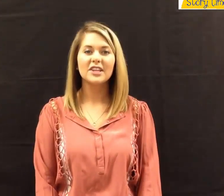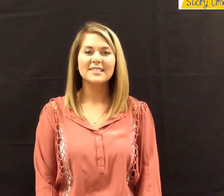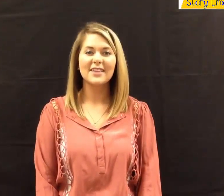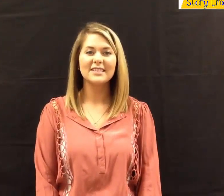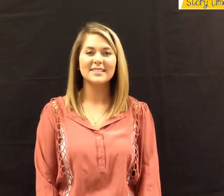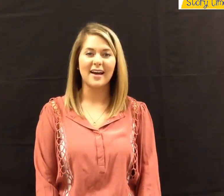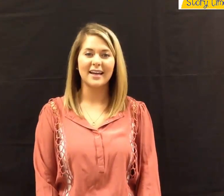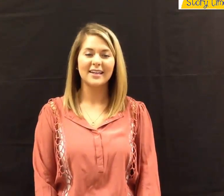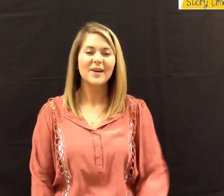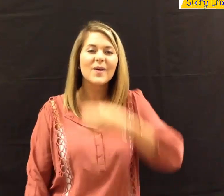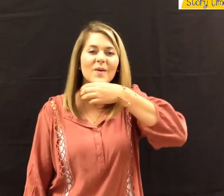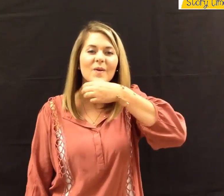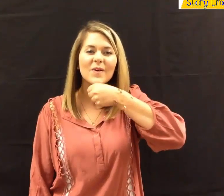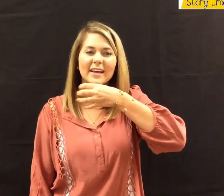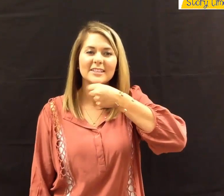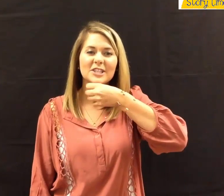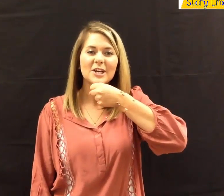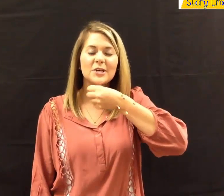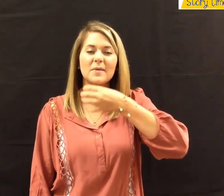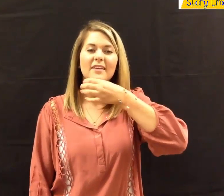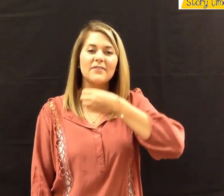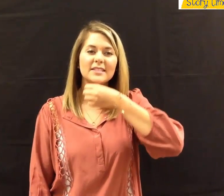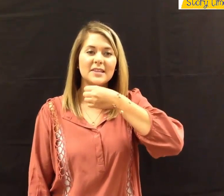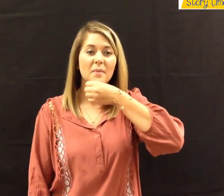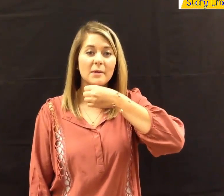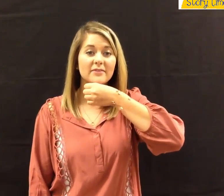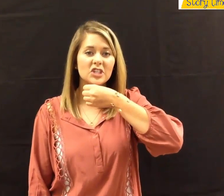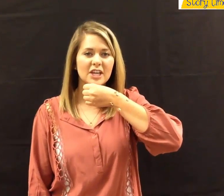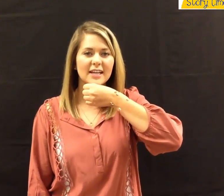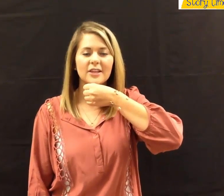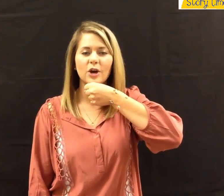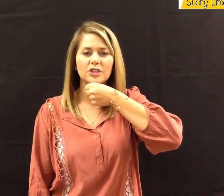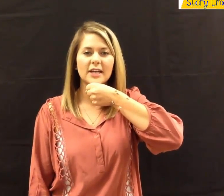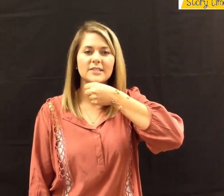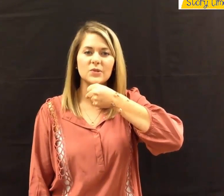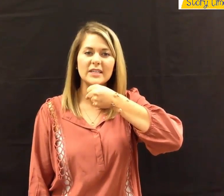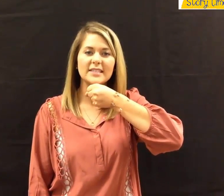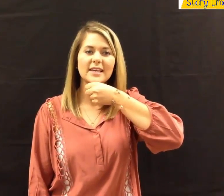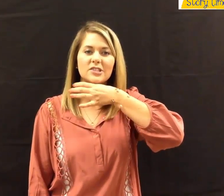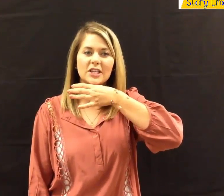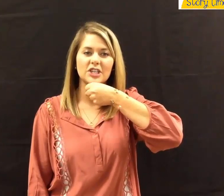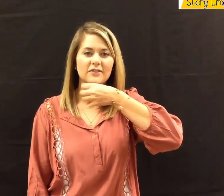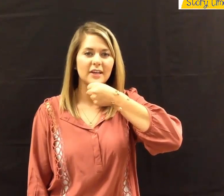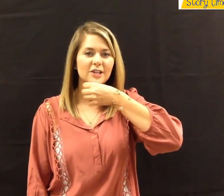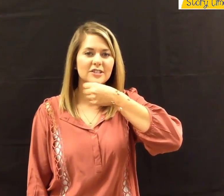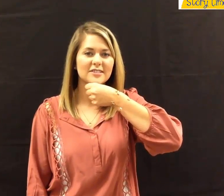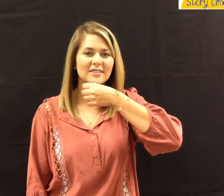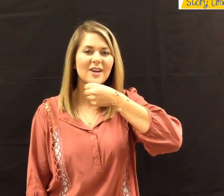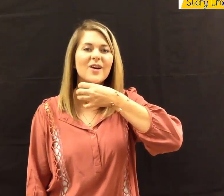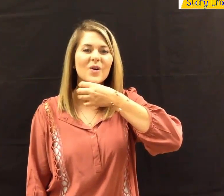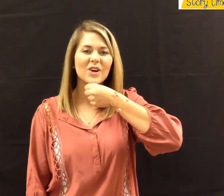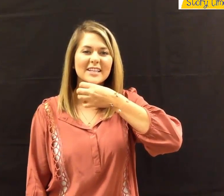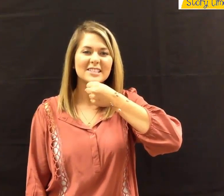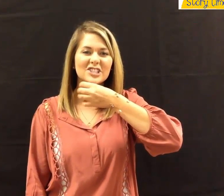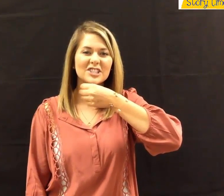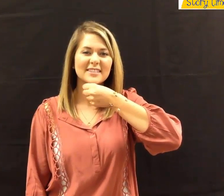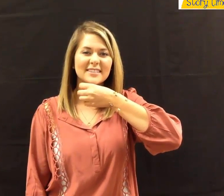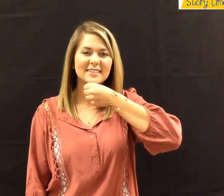For the seventh sign, "orange," make a fist at the bottom of your chin, then alternate squeezing and stretching your fingers. "Orange."